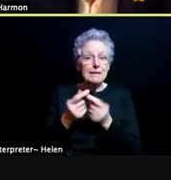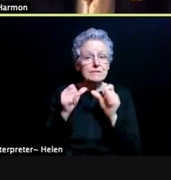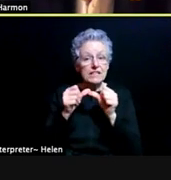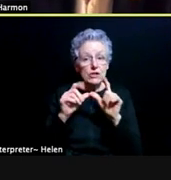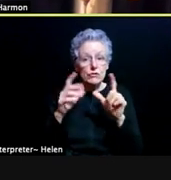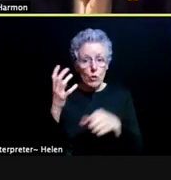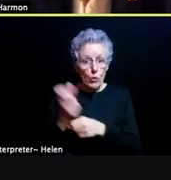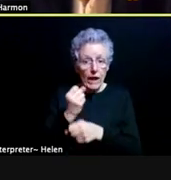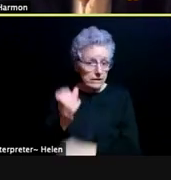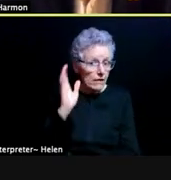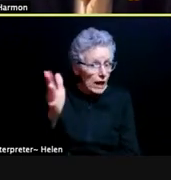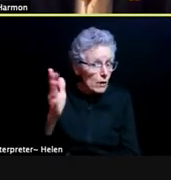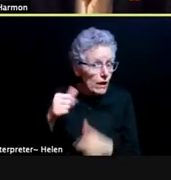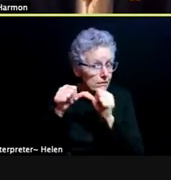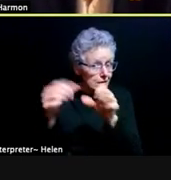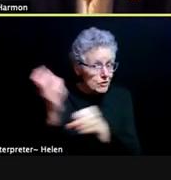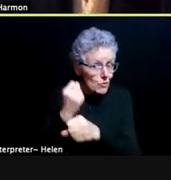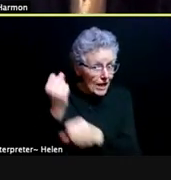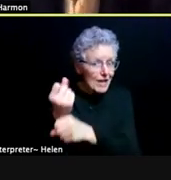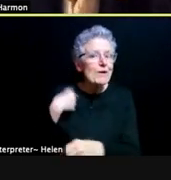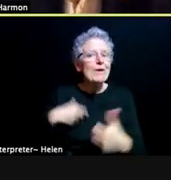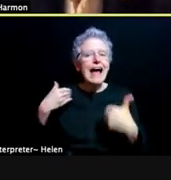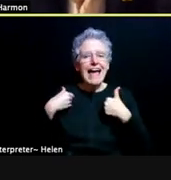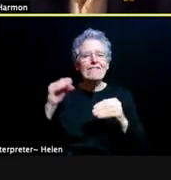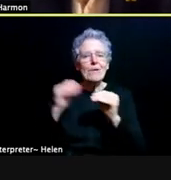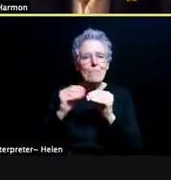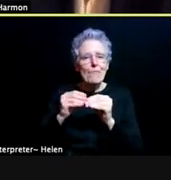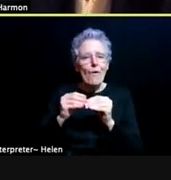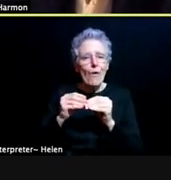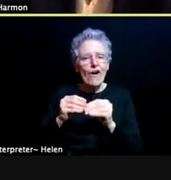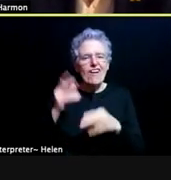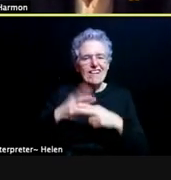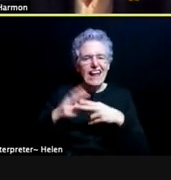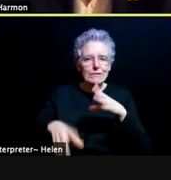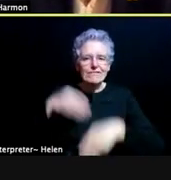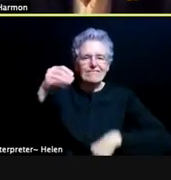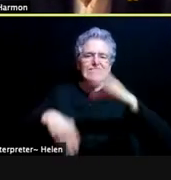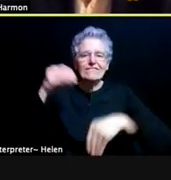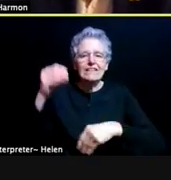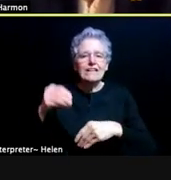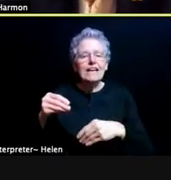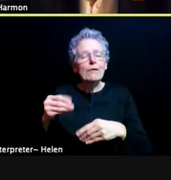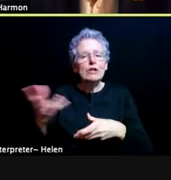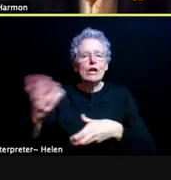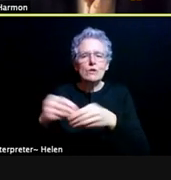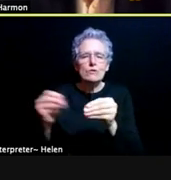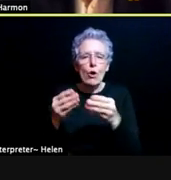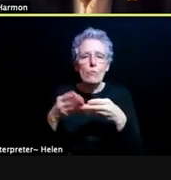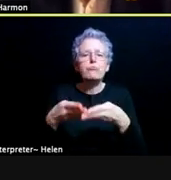we'll have more lotteries and it'll be focused on a broader group of students. So I'm really excited about that.